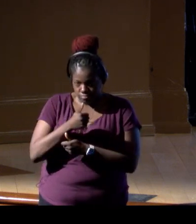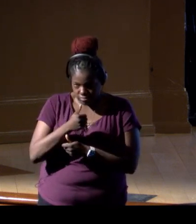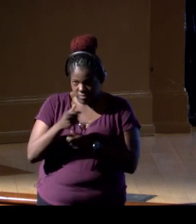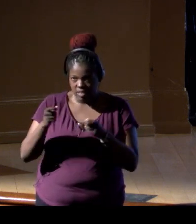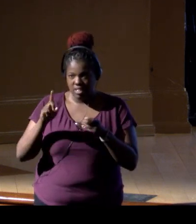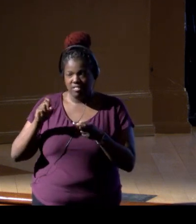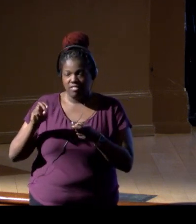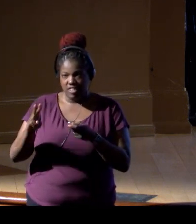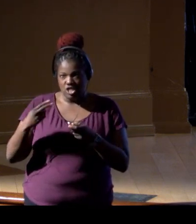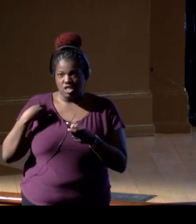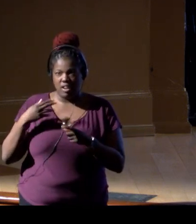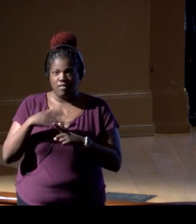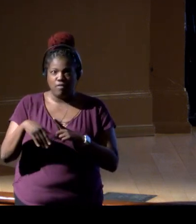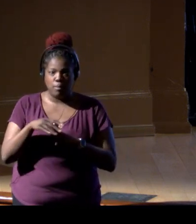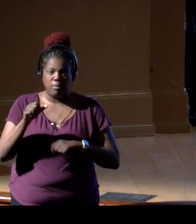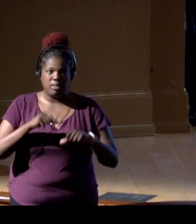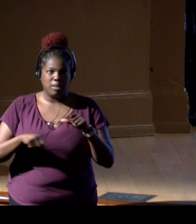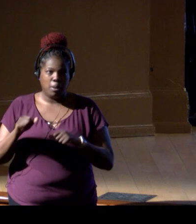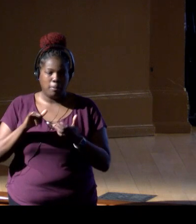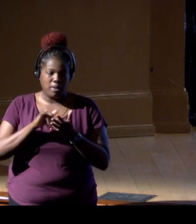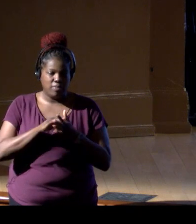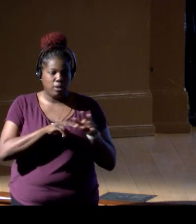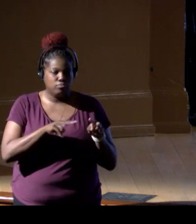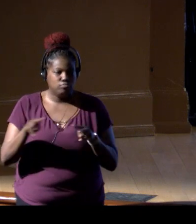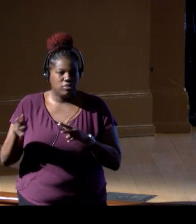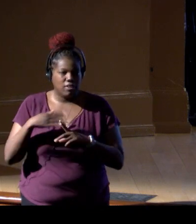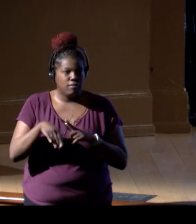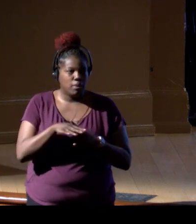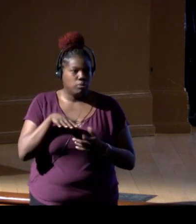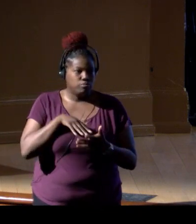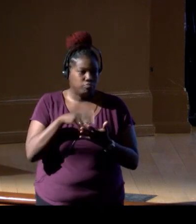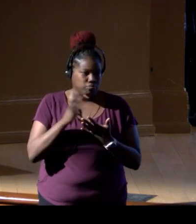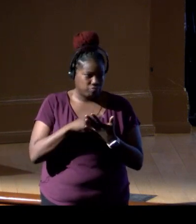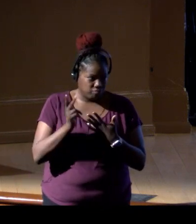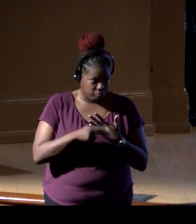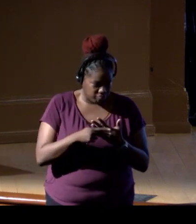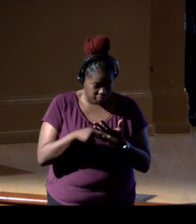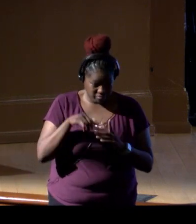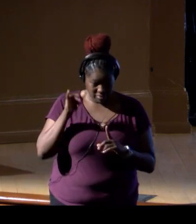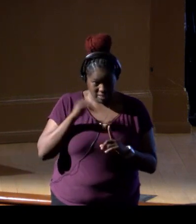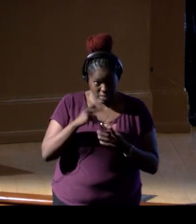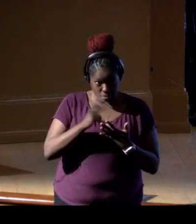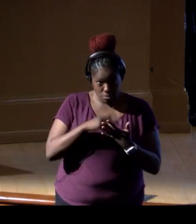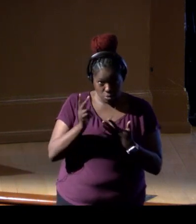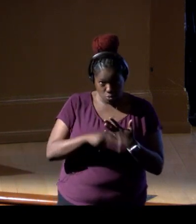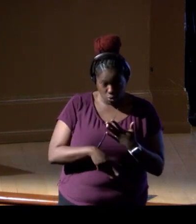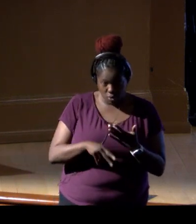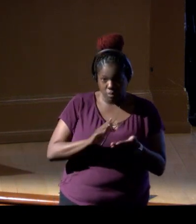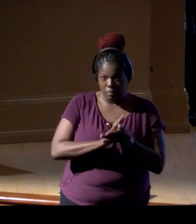but that oversees our Environmental Studies Program. Our Environmental Studies Program turned 50 years old